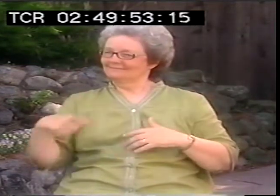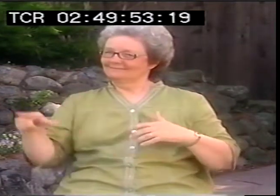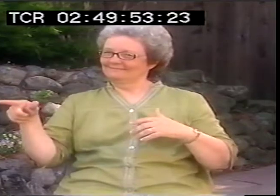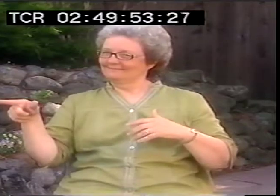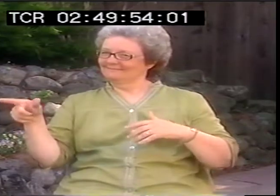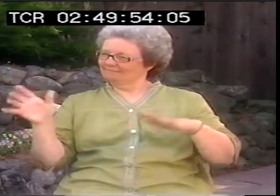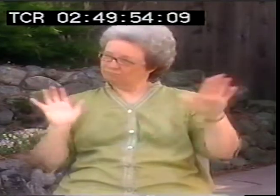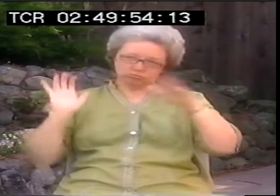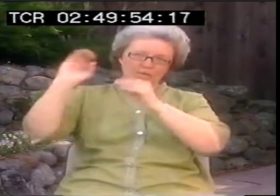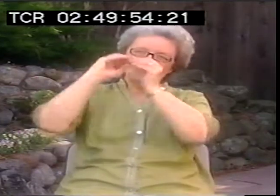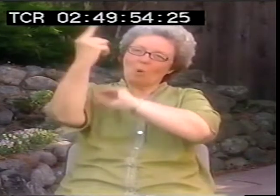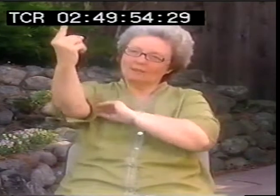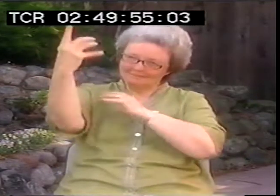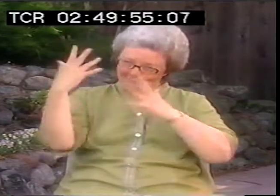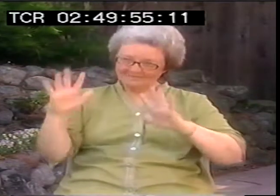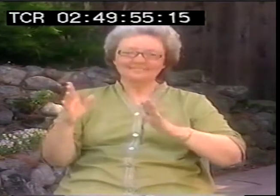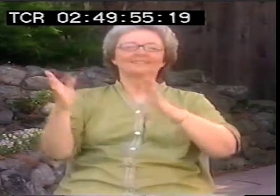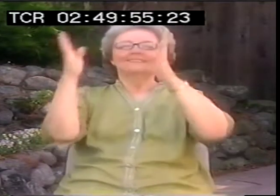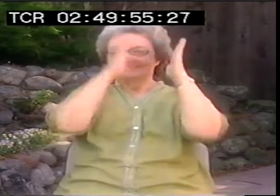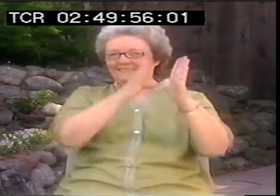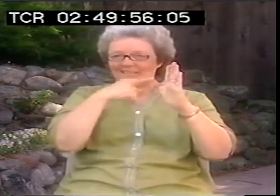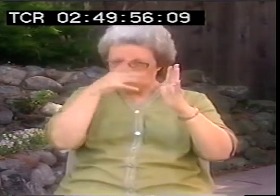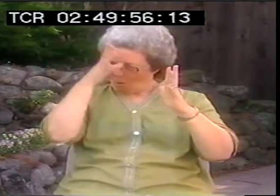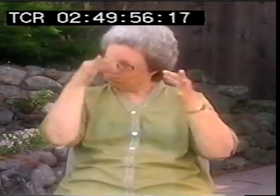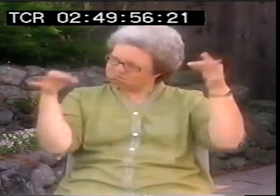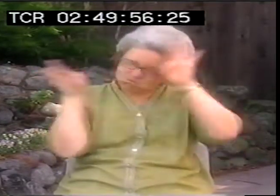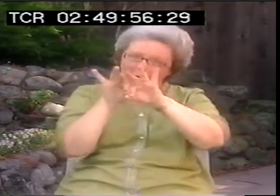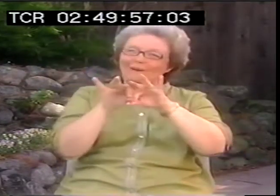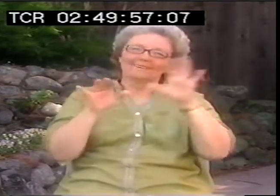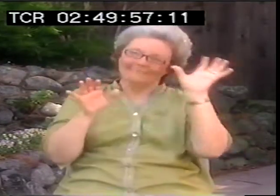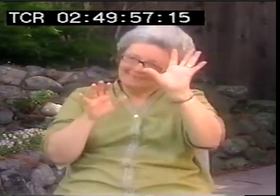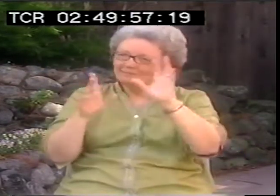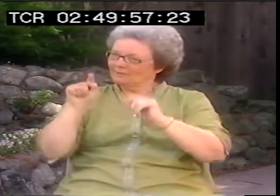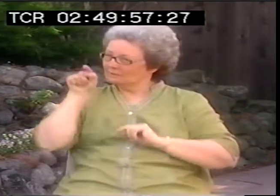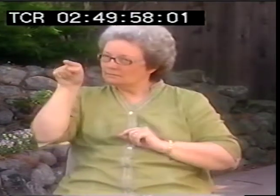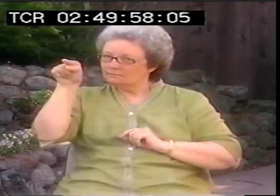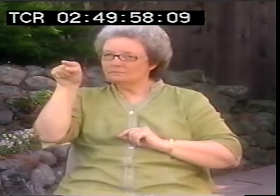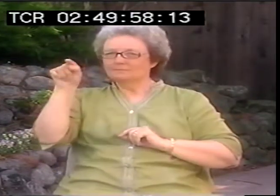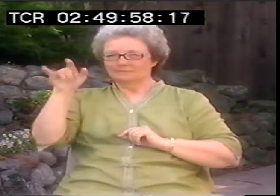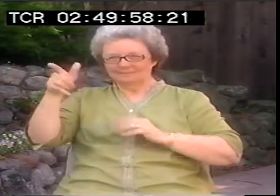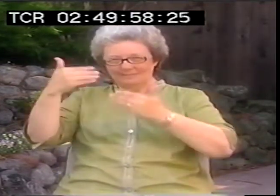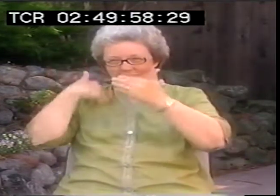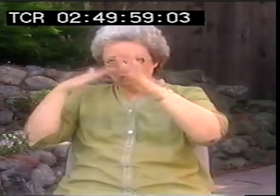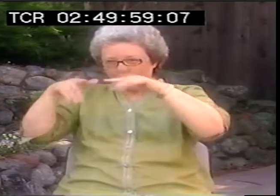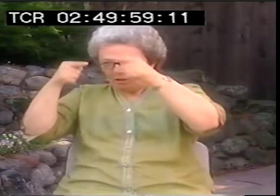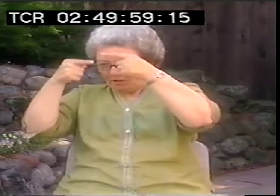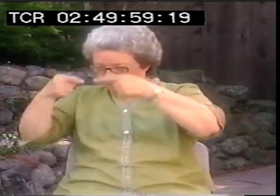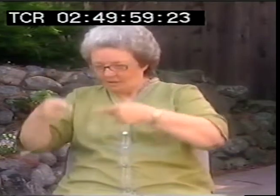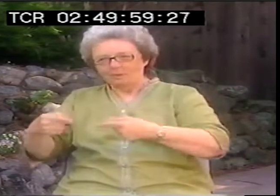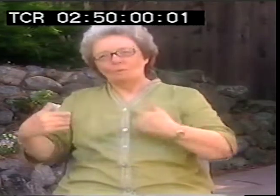I get angry when their struggle for rights are minimized. Both hearing and deaf parents’ concerns should